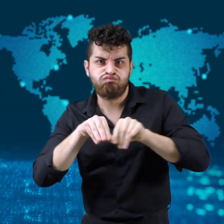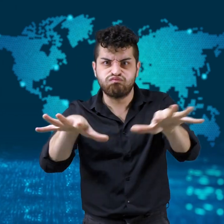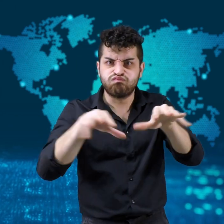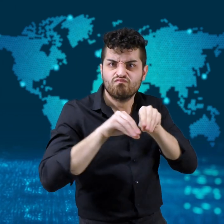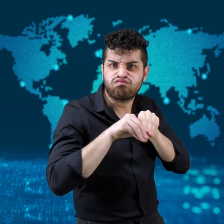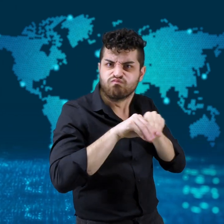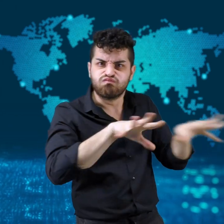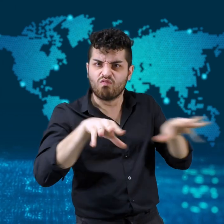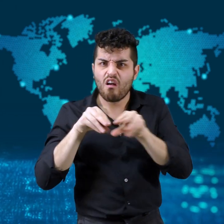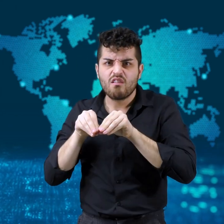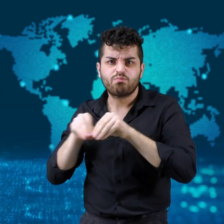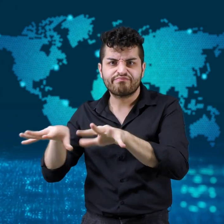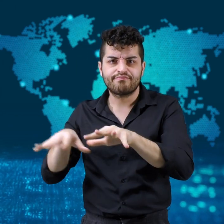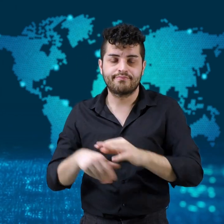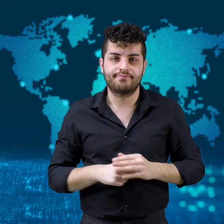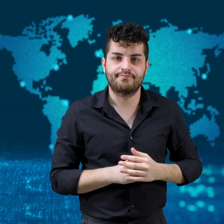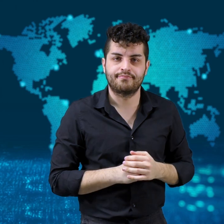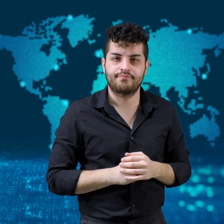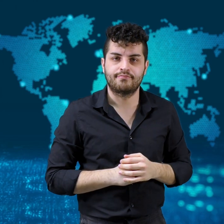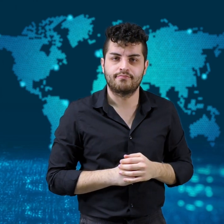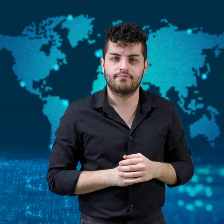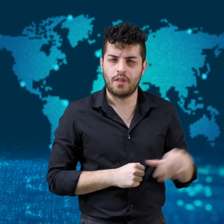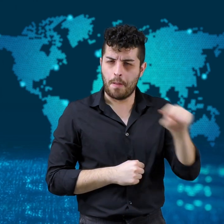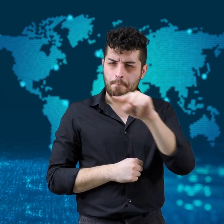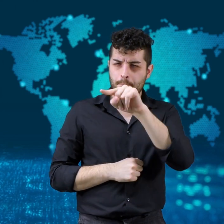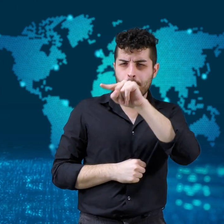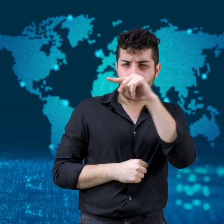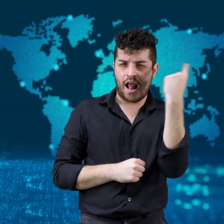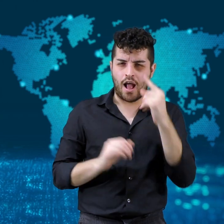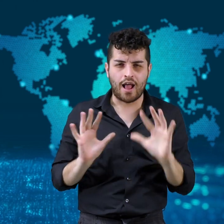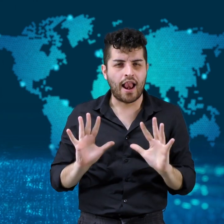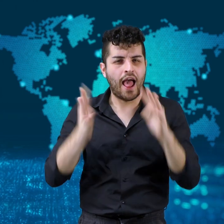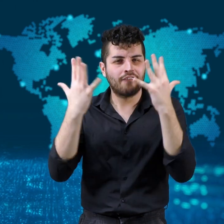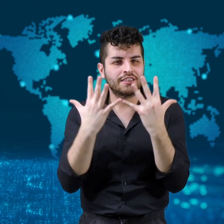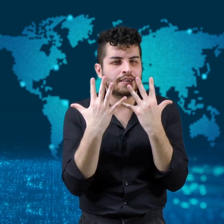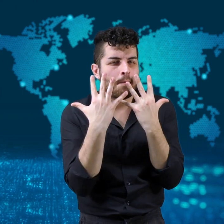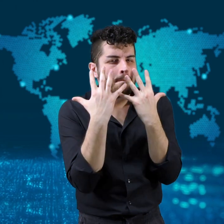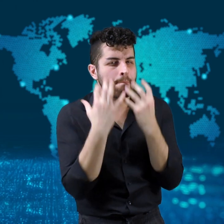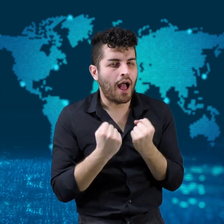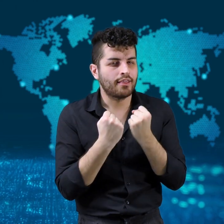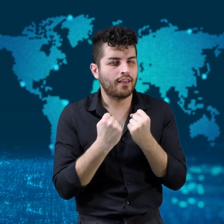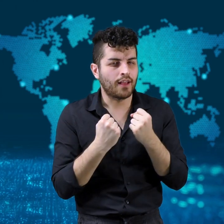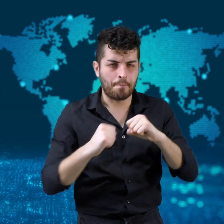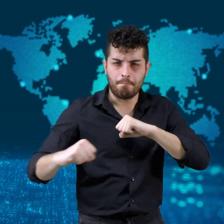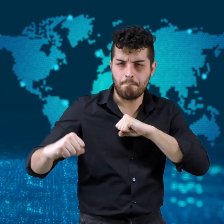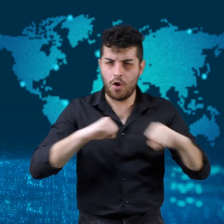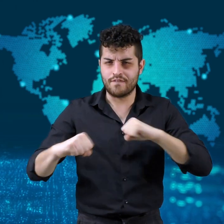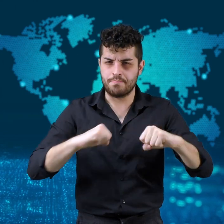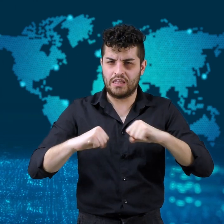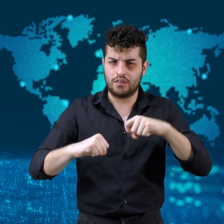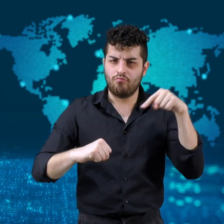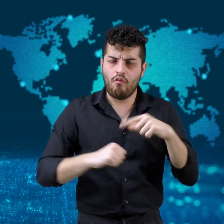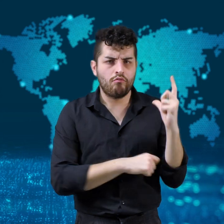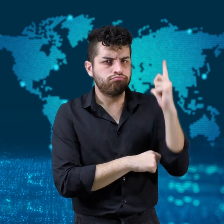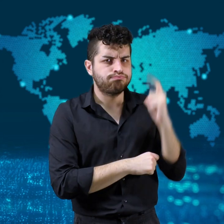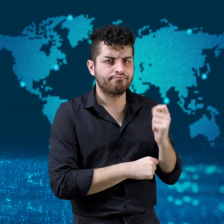especially by police, was put in the spotlight.